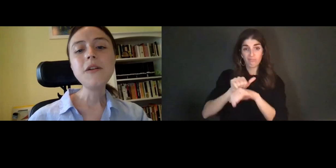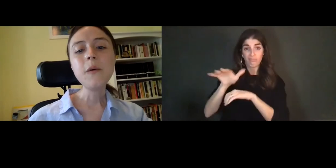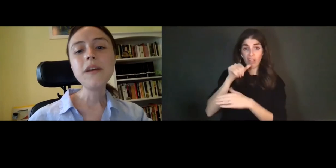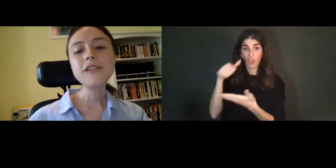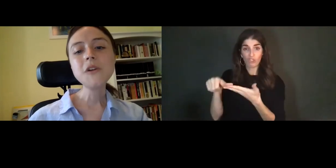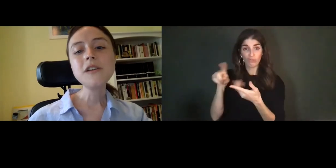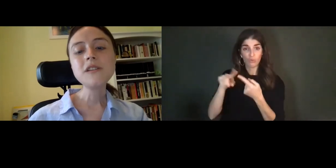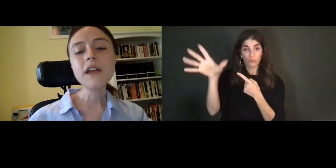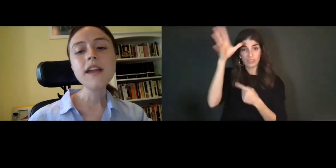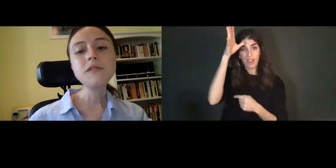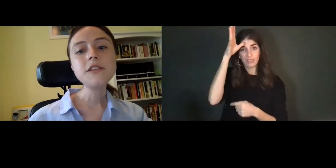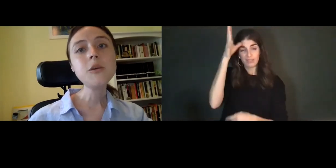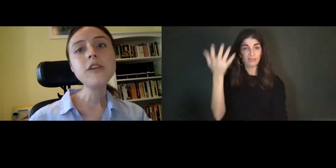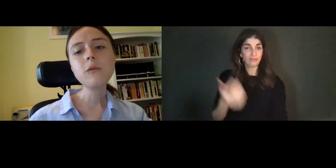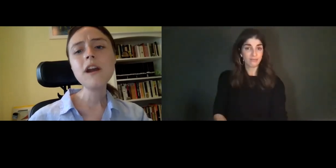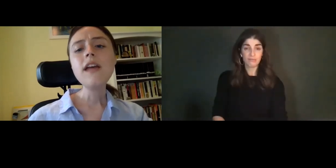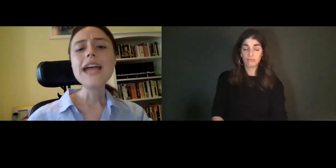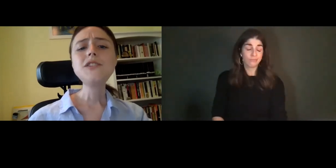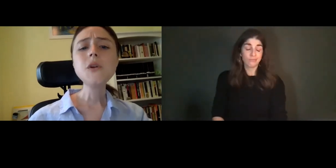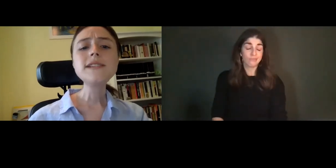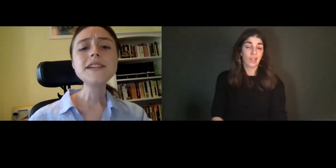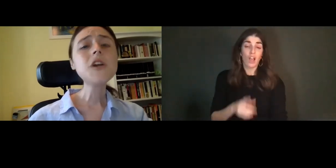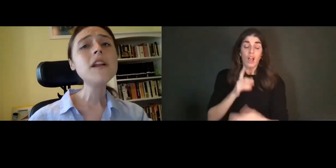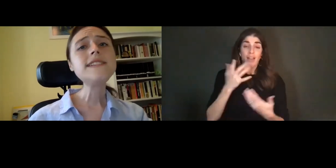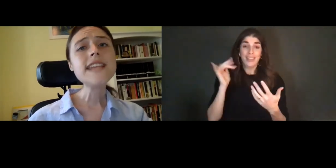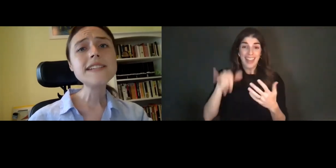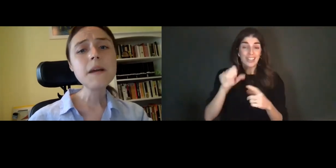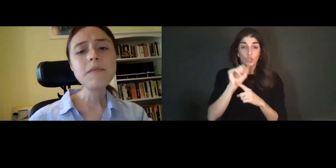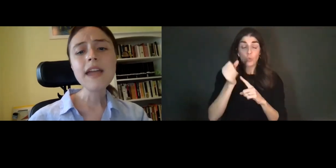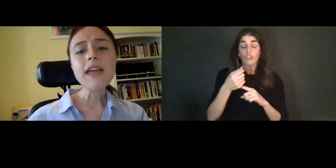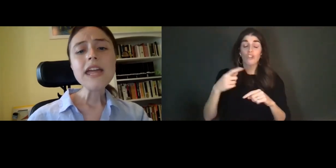you know, it had turned into the kind of situation where as soon as I started to say something,